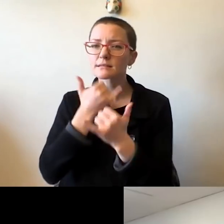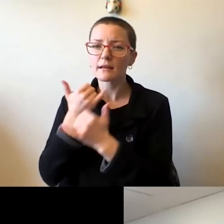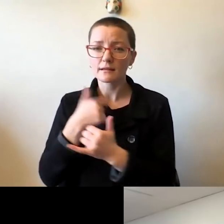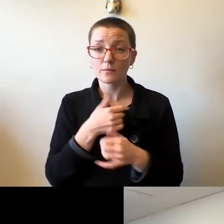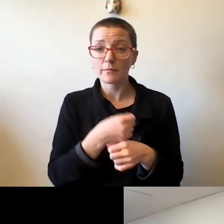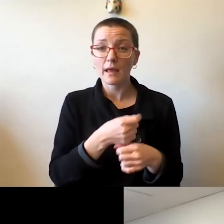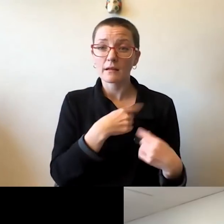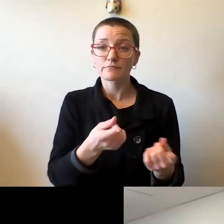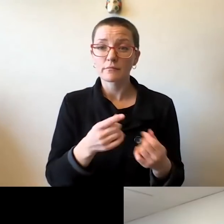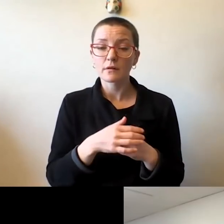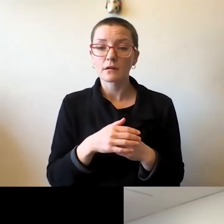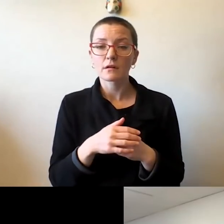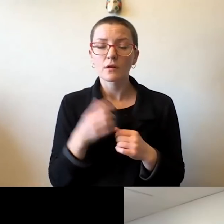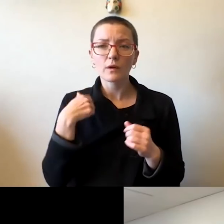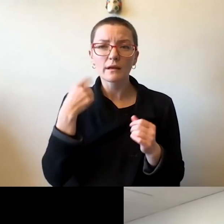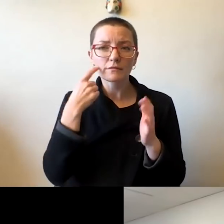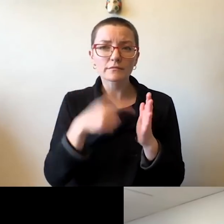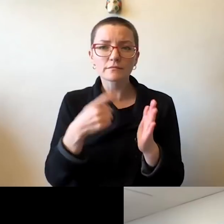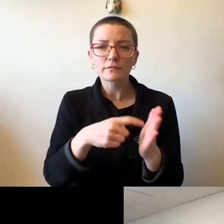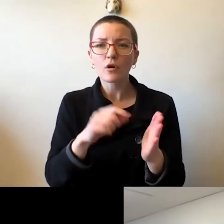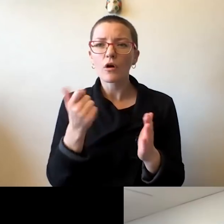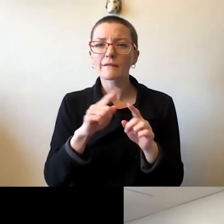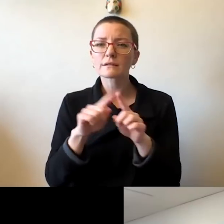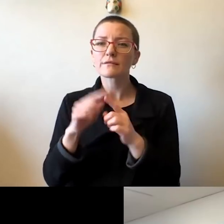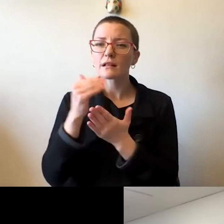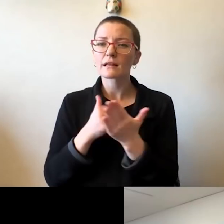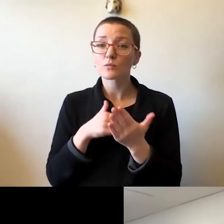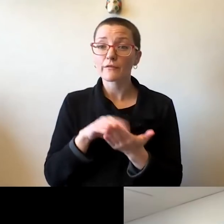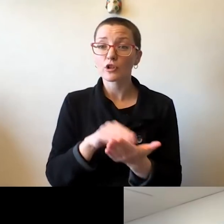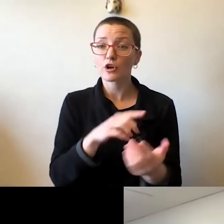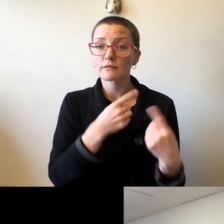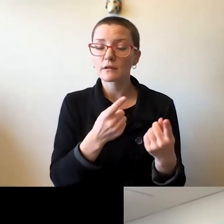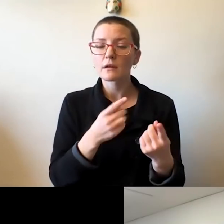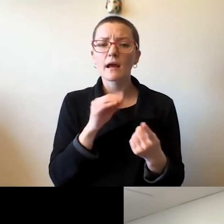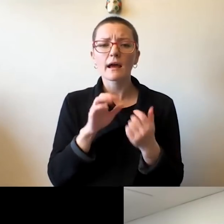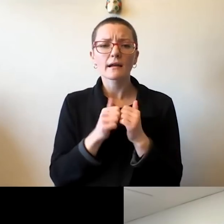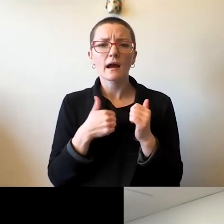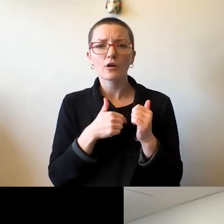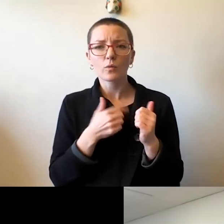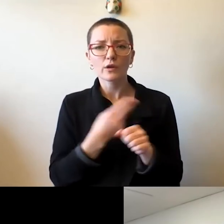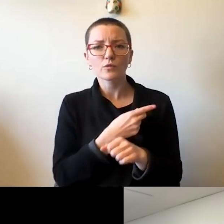all the lessons we have learned and how do we use them as we move forward to position ourselves